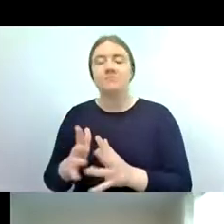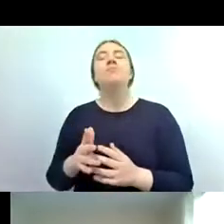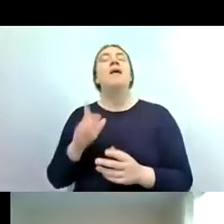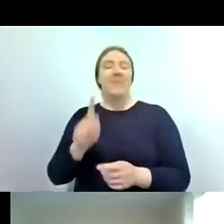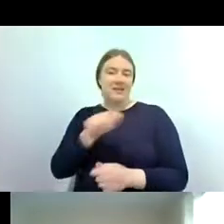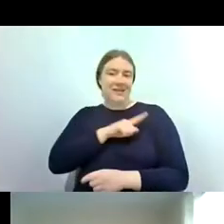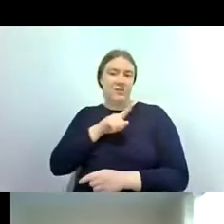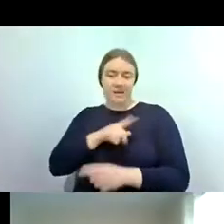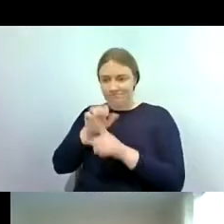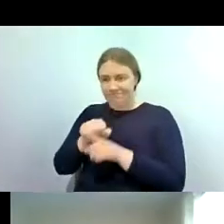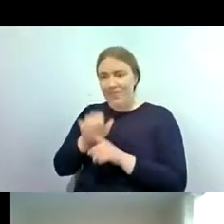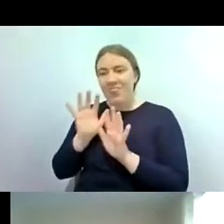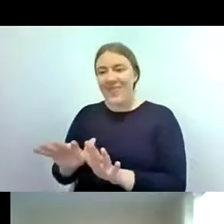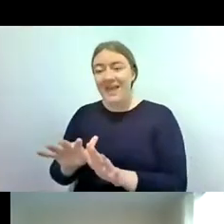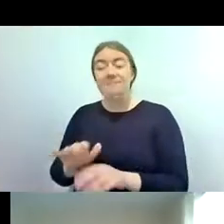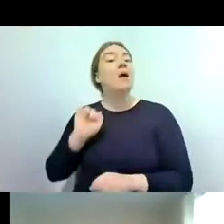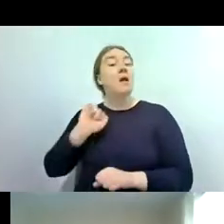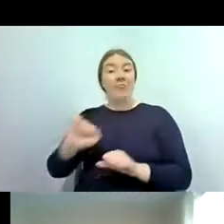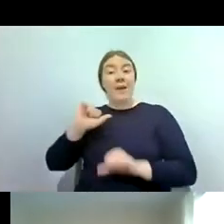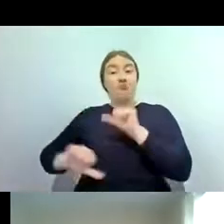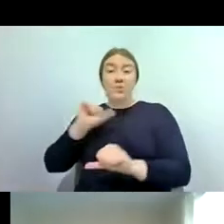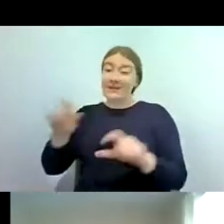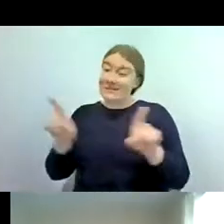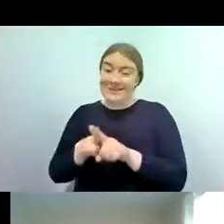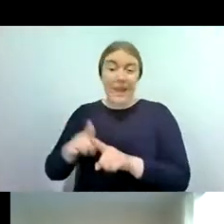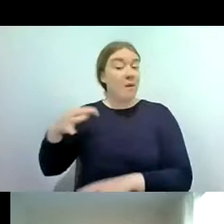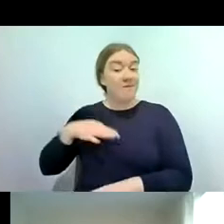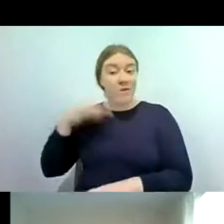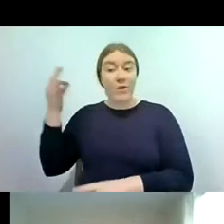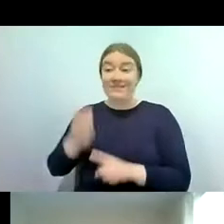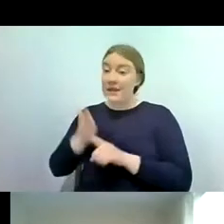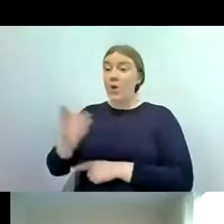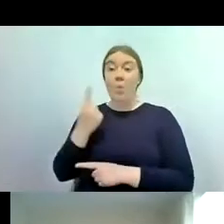so again the process is the same volunteers are expected to attend a one-day training course